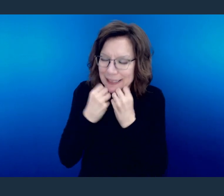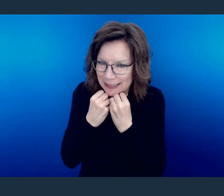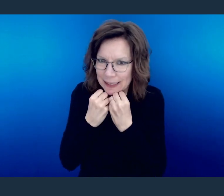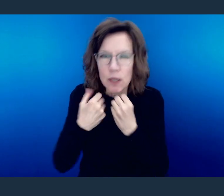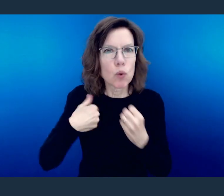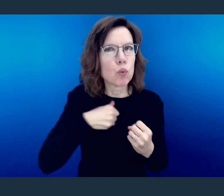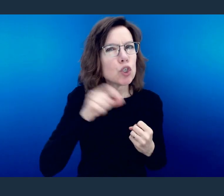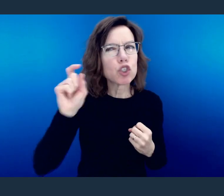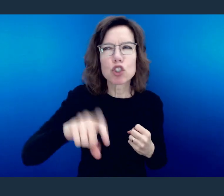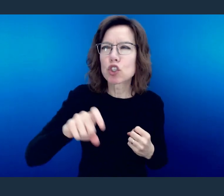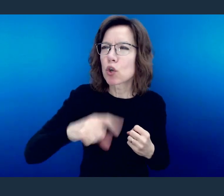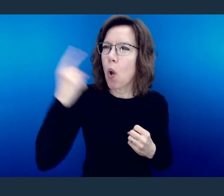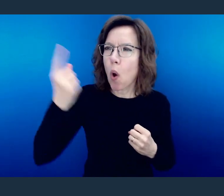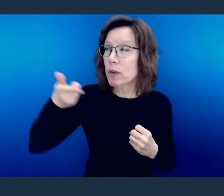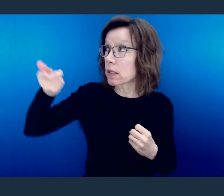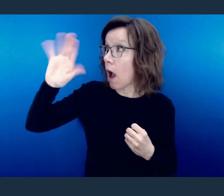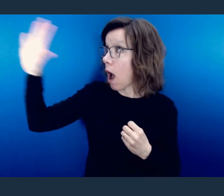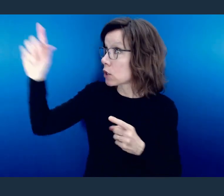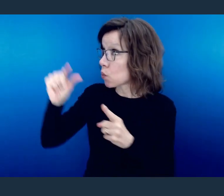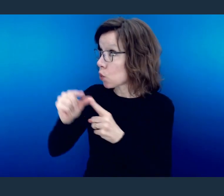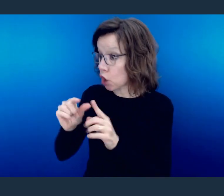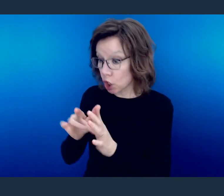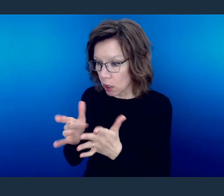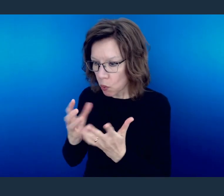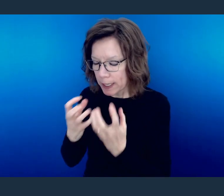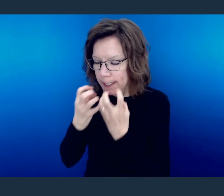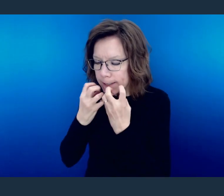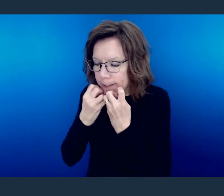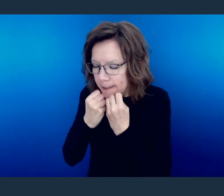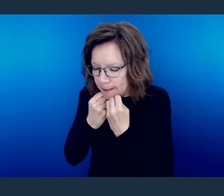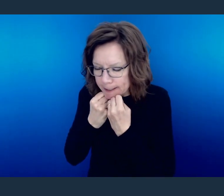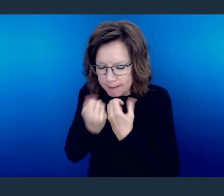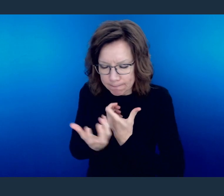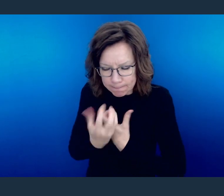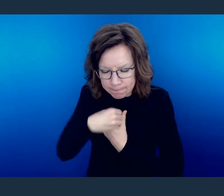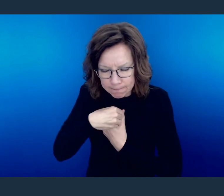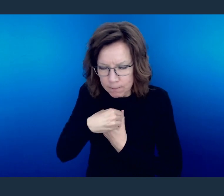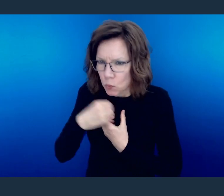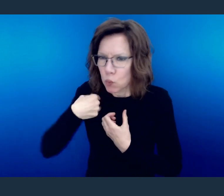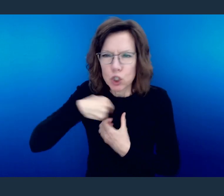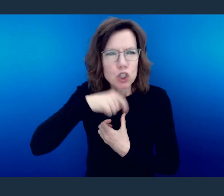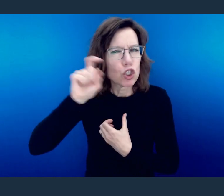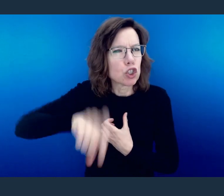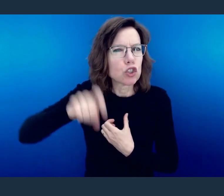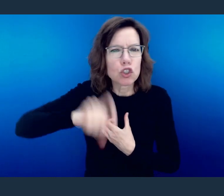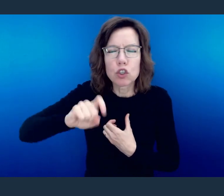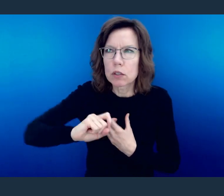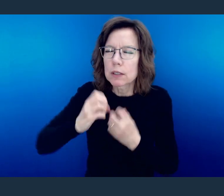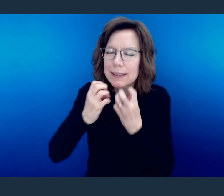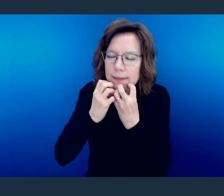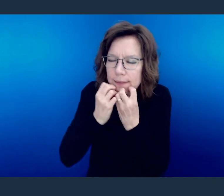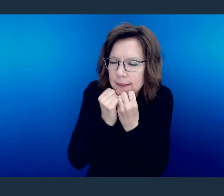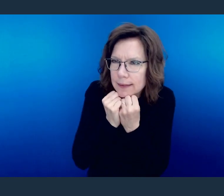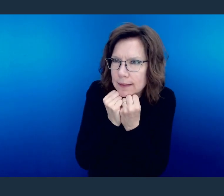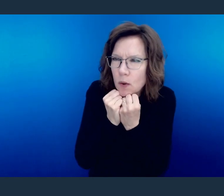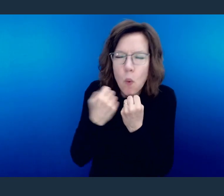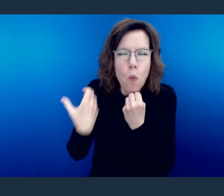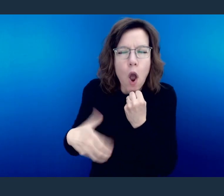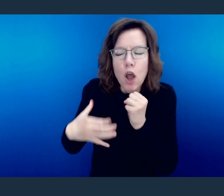We have to get to the point where we hold fast to God's word. Not that we hold it quickly, but that we hold on to it with such a grip that we don't want